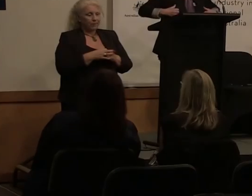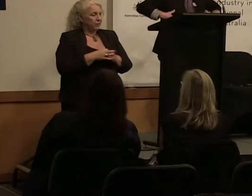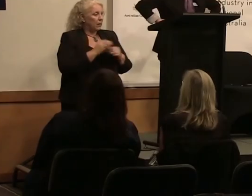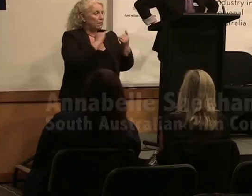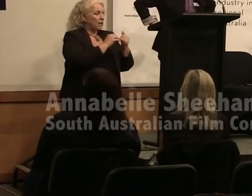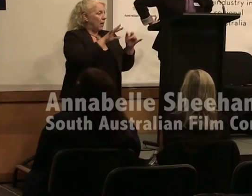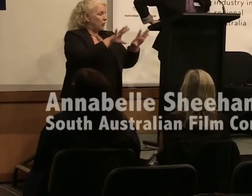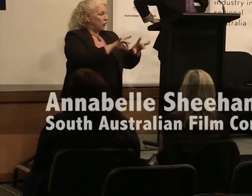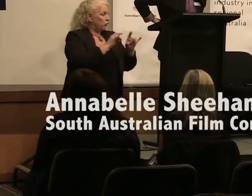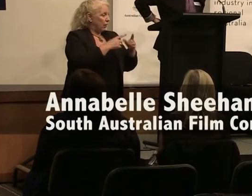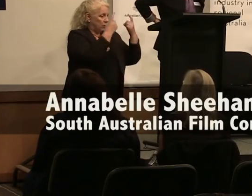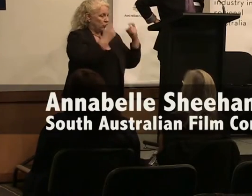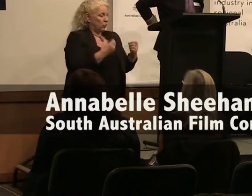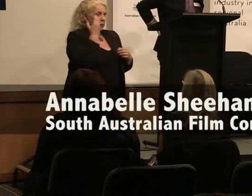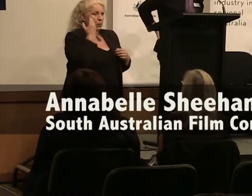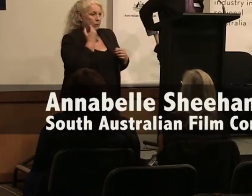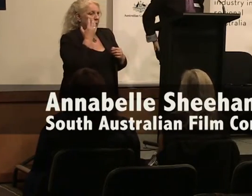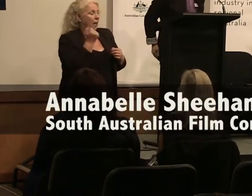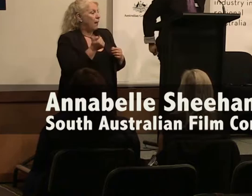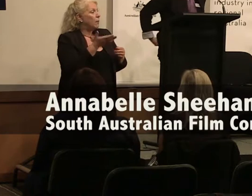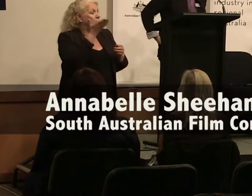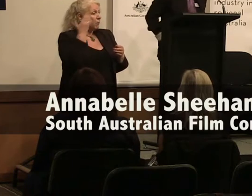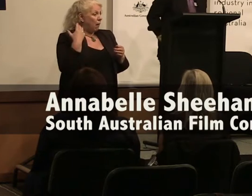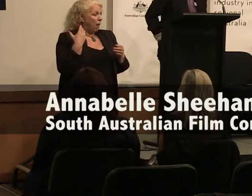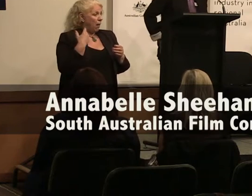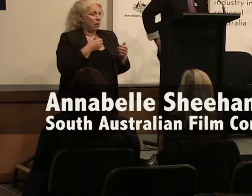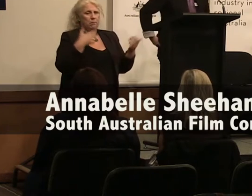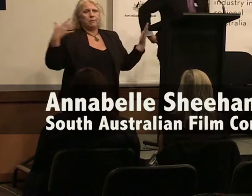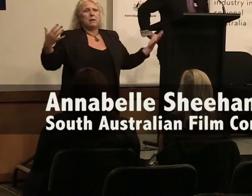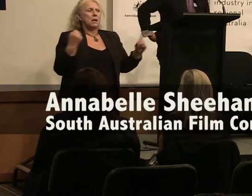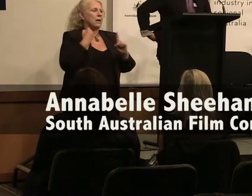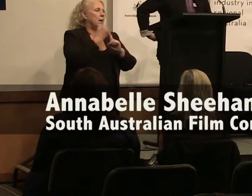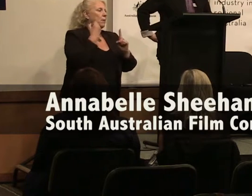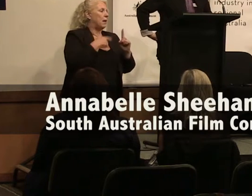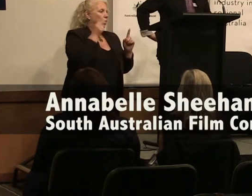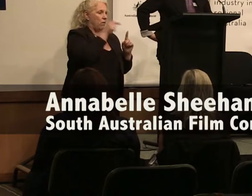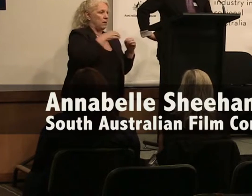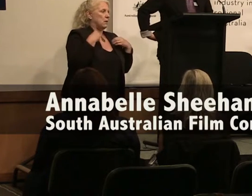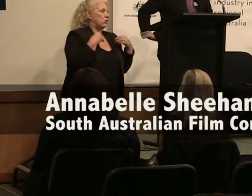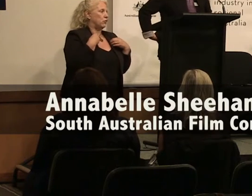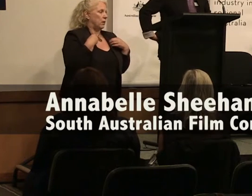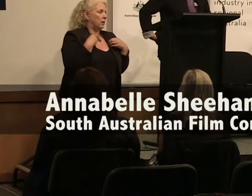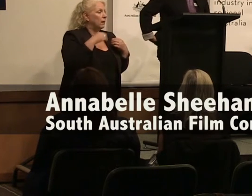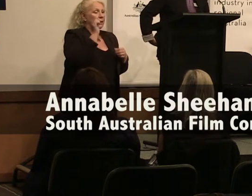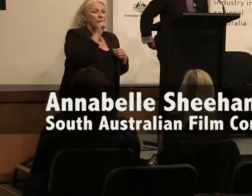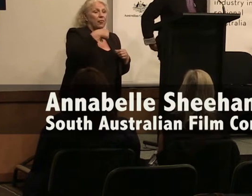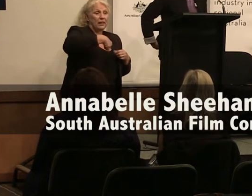South Australian Screen women have already had a huge impact on the global screen industry. This year it's Rose Myers,